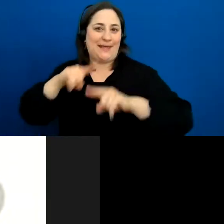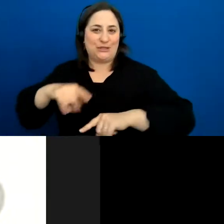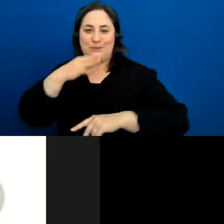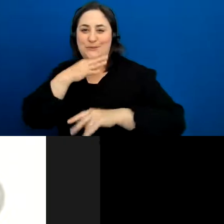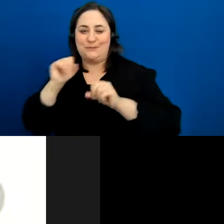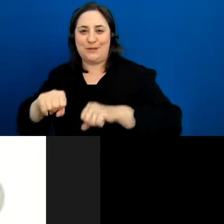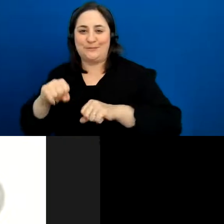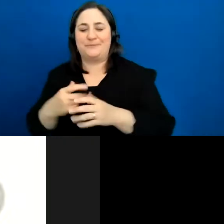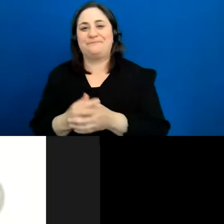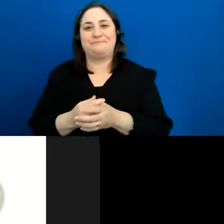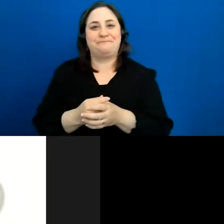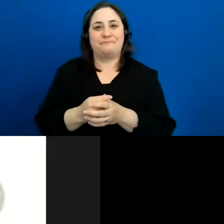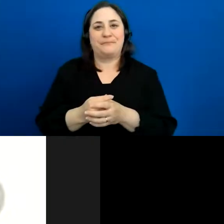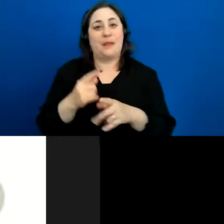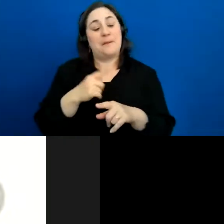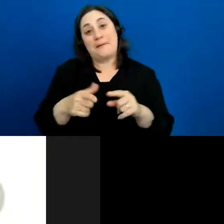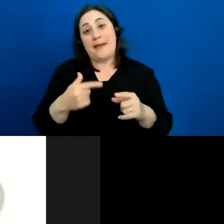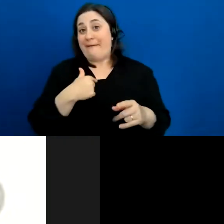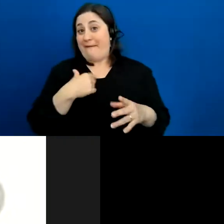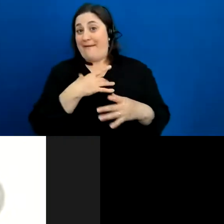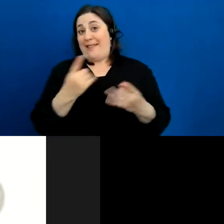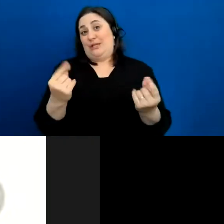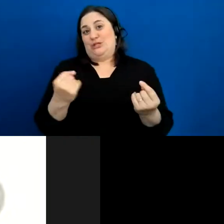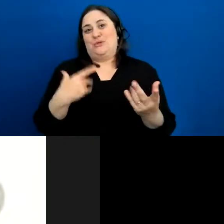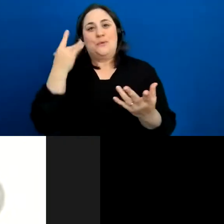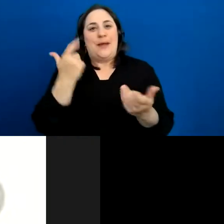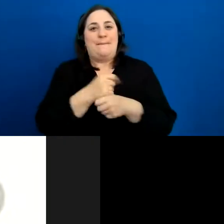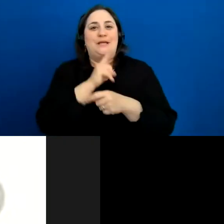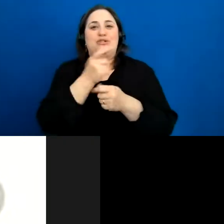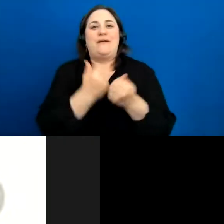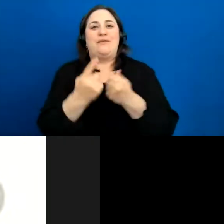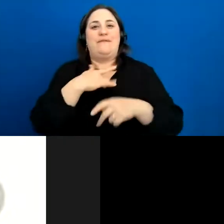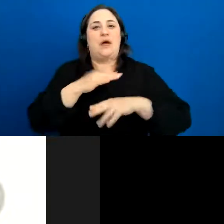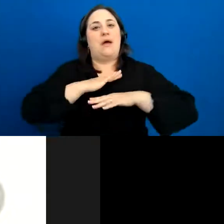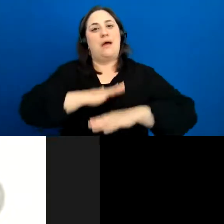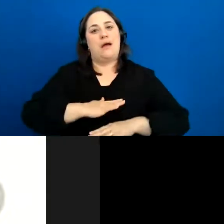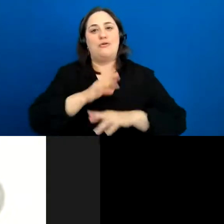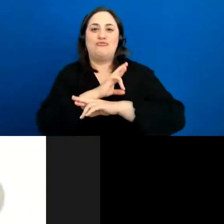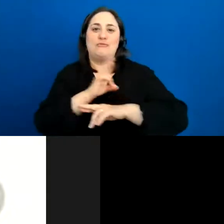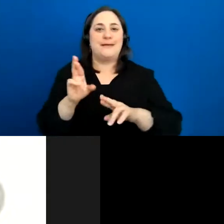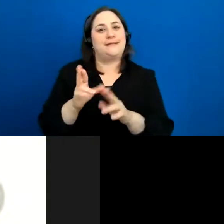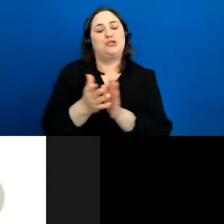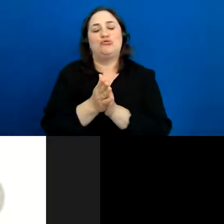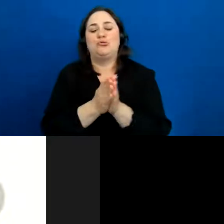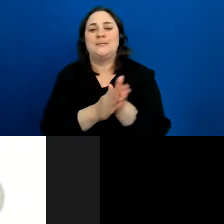Something I like to do, just to kind of ease the mood and to kind of get everyone ready into